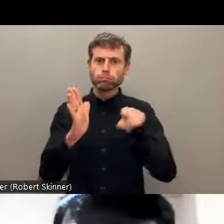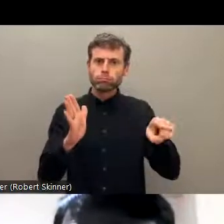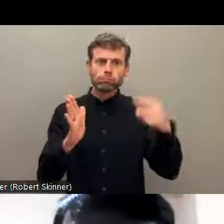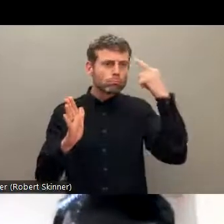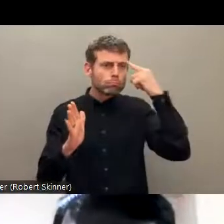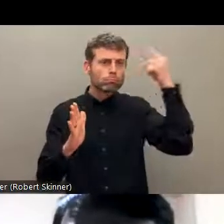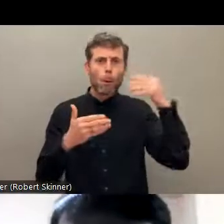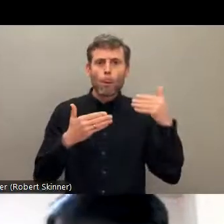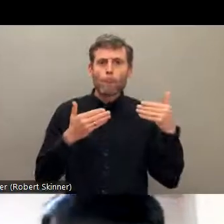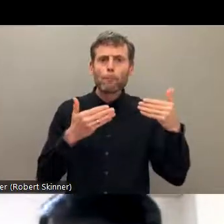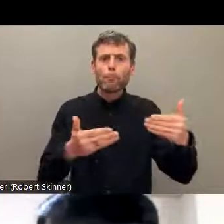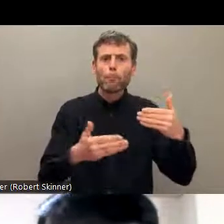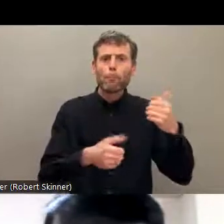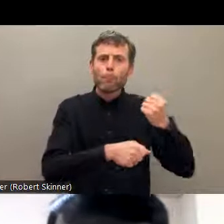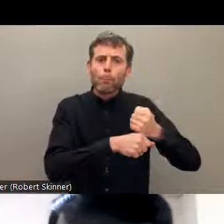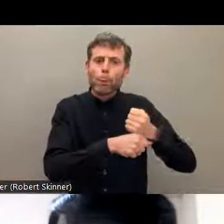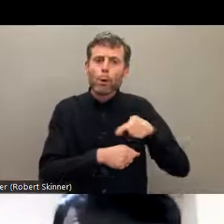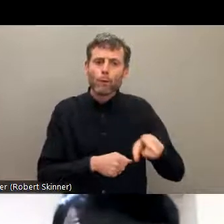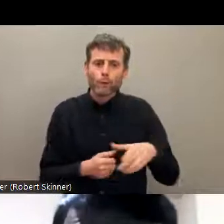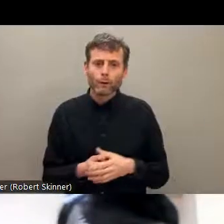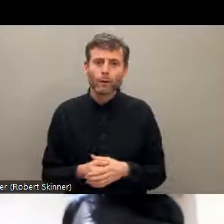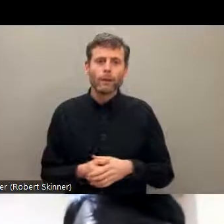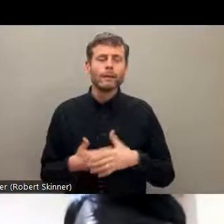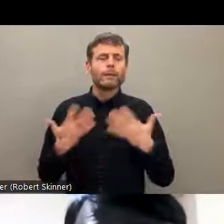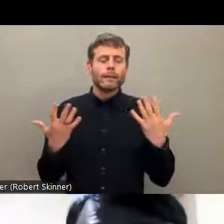of the biggest problems is on disability,